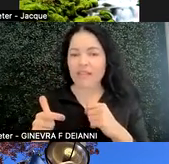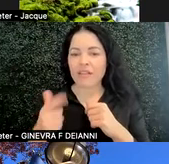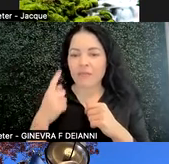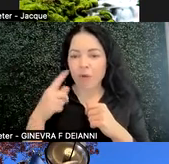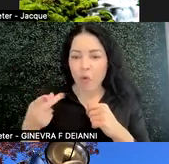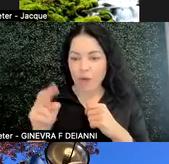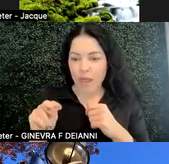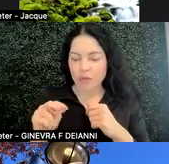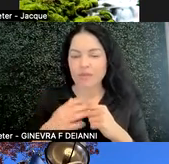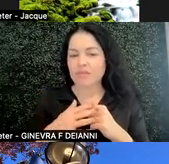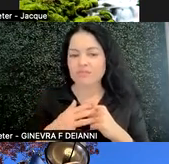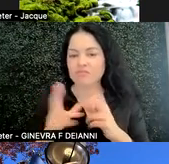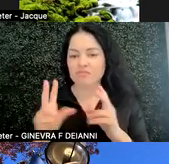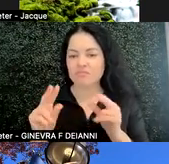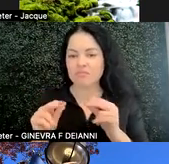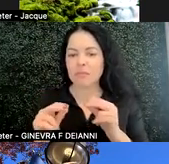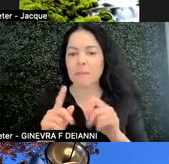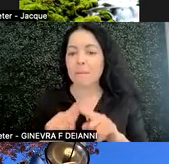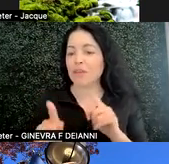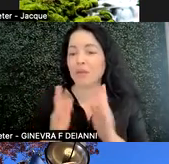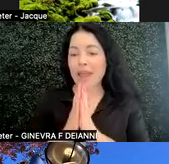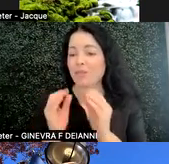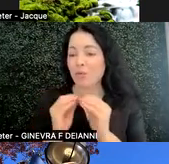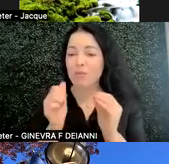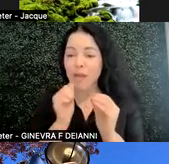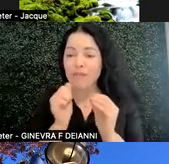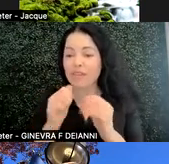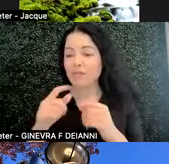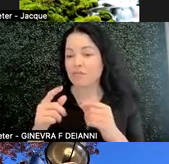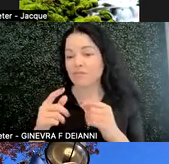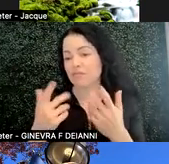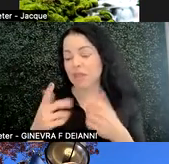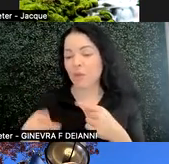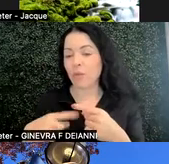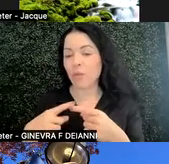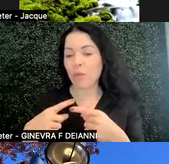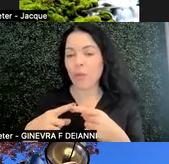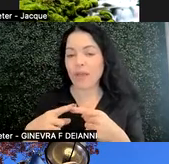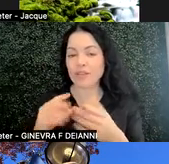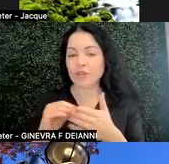So you can ask the question in a more private way, like how students turn it in on a for class survey